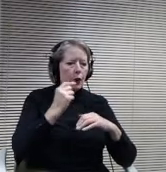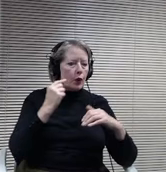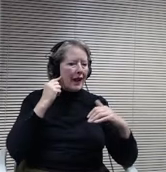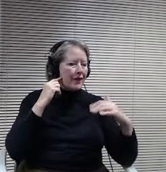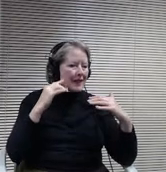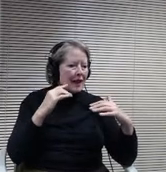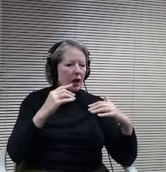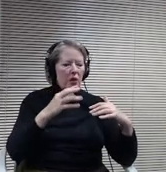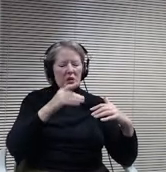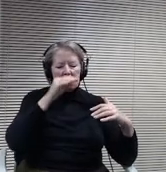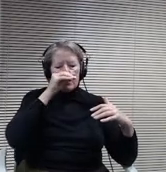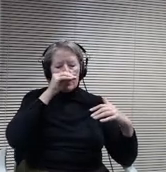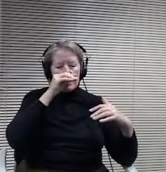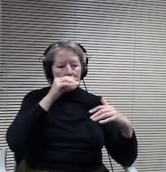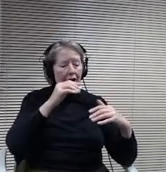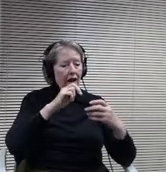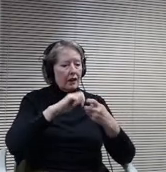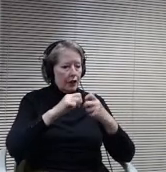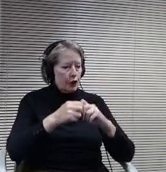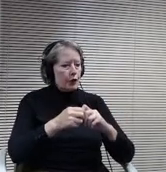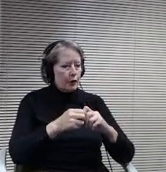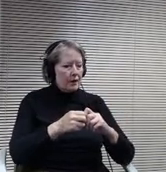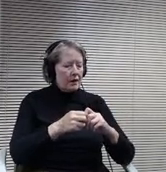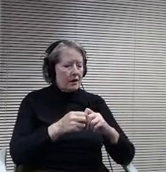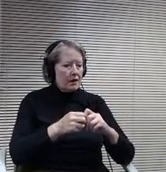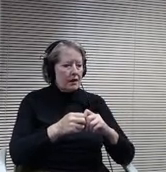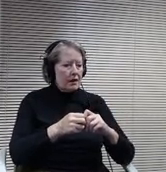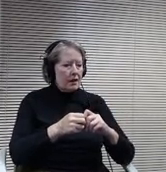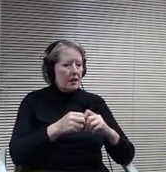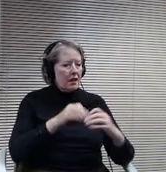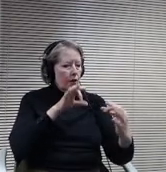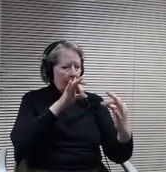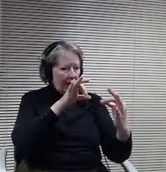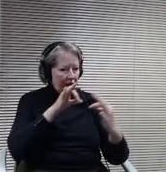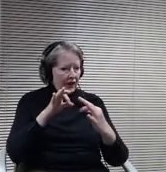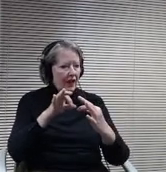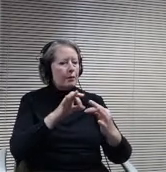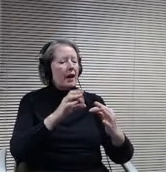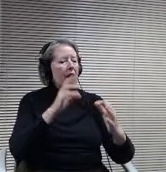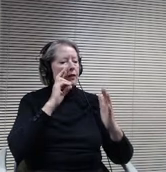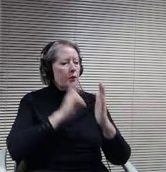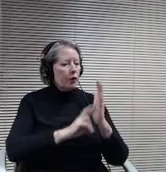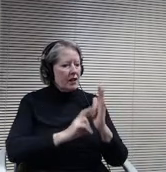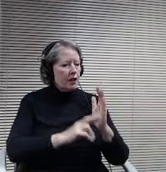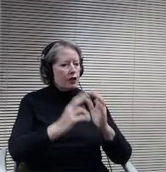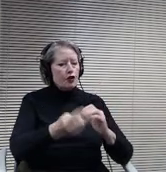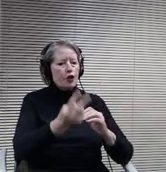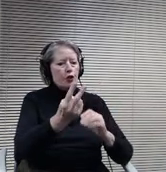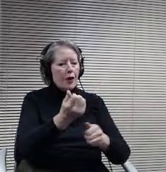it. Feedback from all their research. Two of everything Flexibel stir furniture and storage. We've talked about